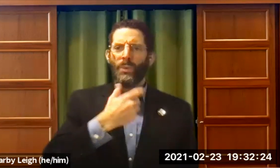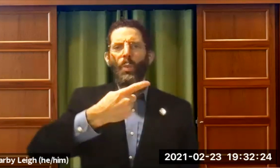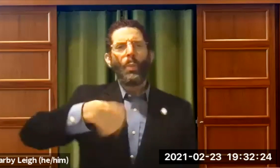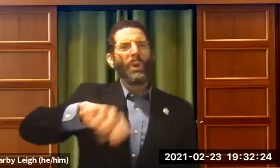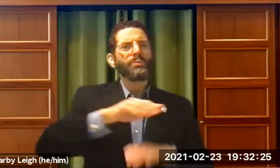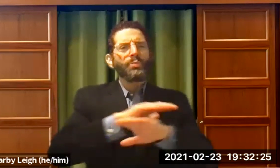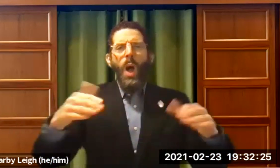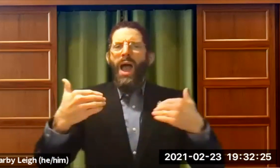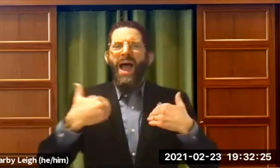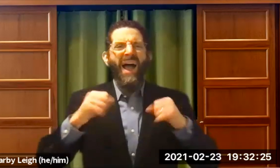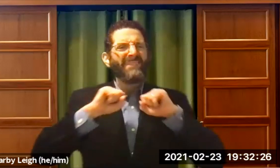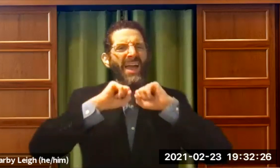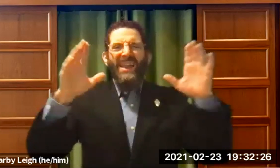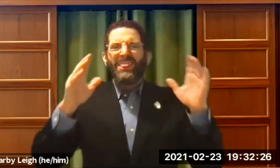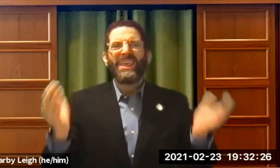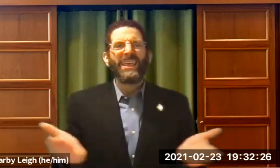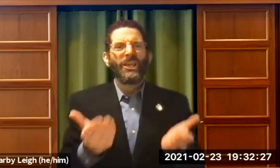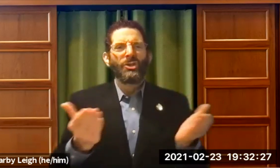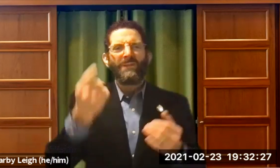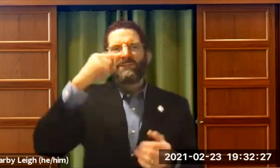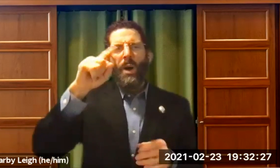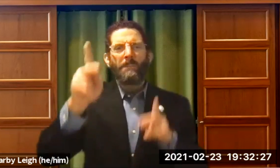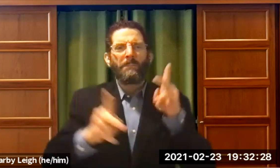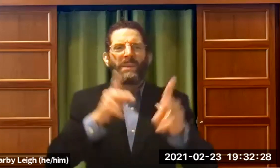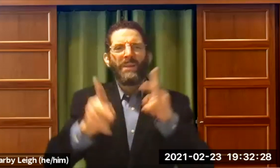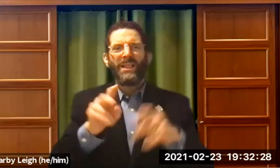. We don't have anything here